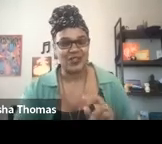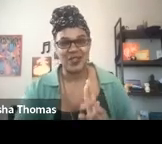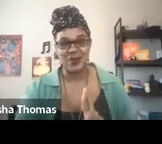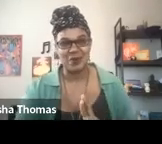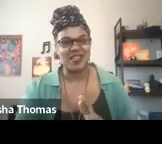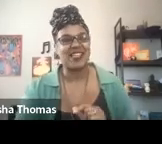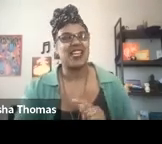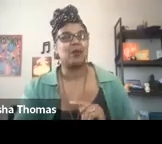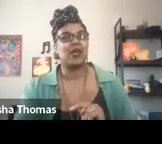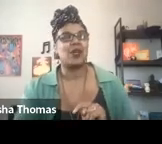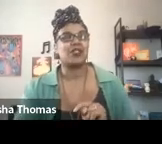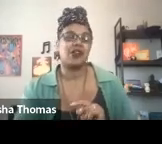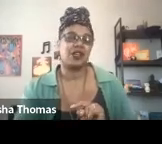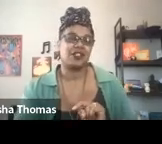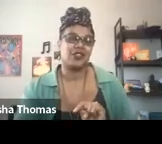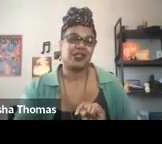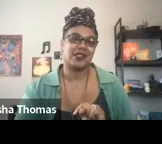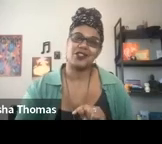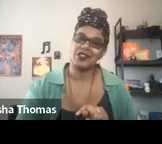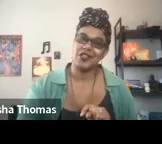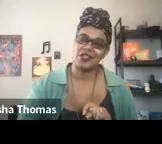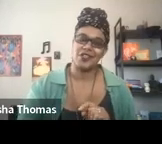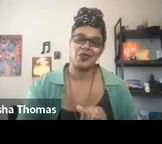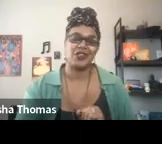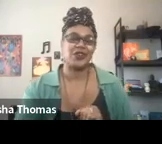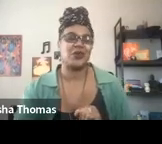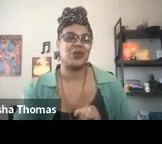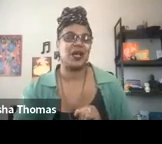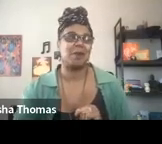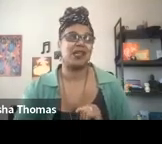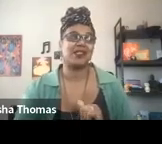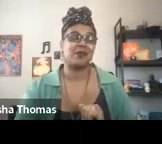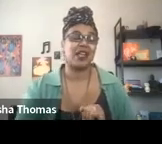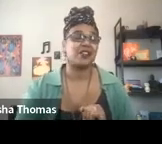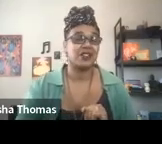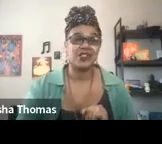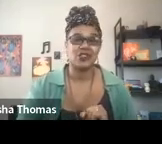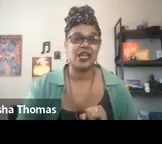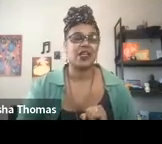Hopefully, there won't be. But I want to shout out to my sister Sasha Yearwood who mixed and mastered this track.